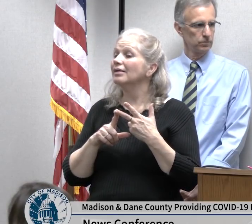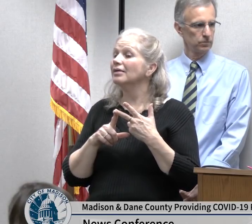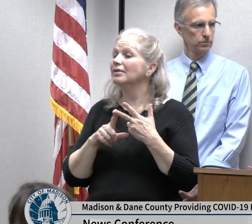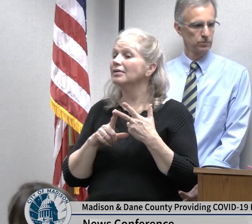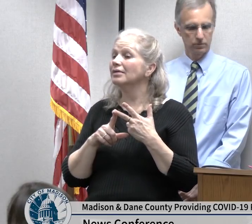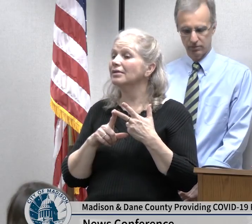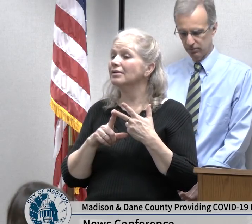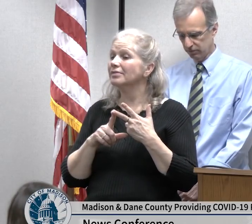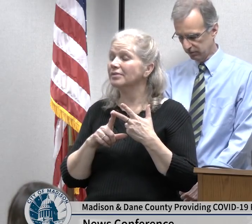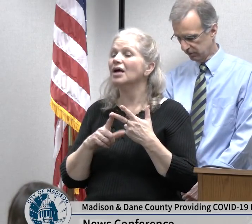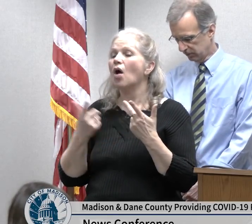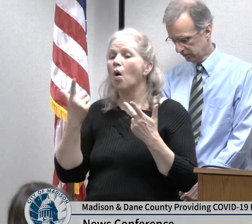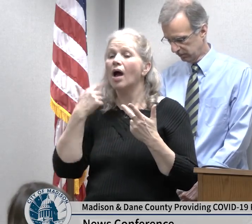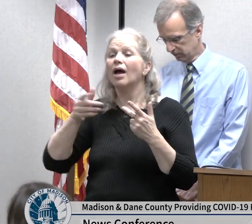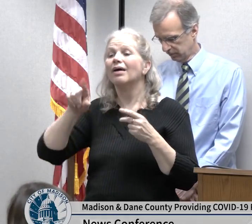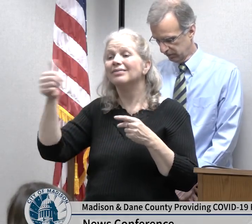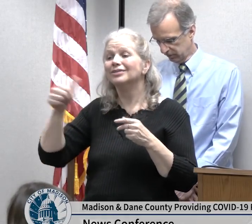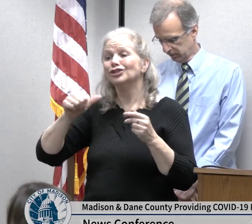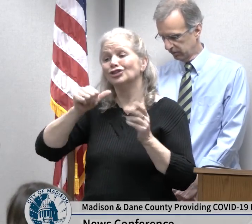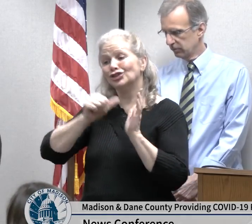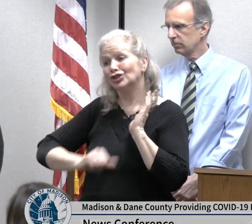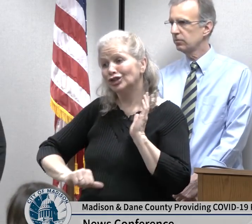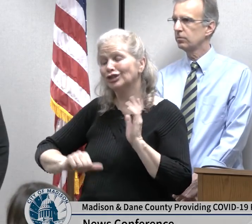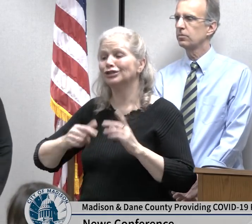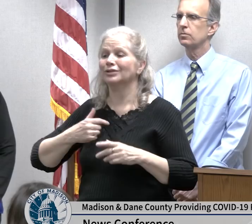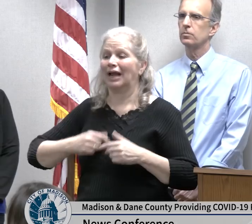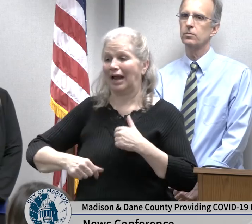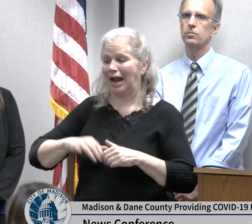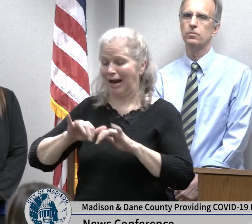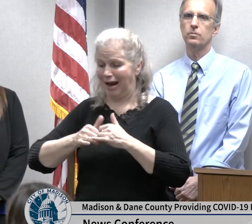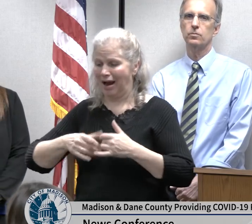so medical procedures that that facilitate aerosolization so there are